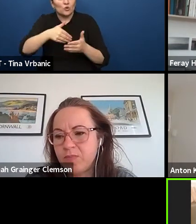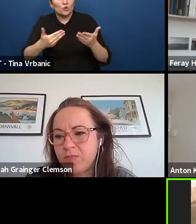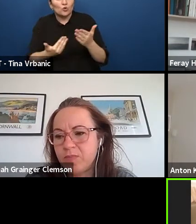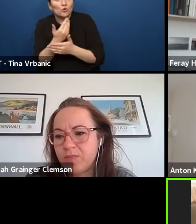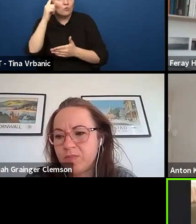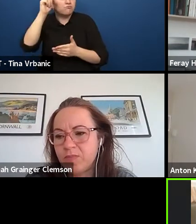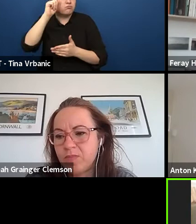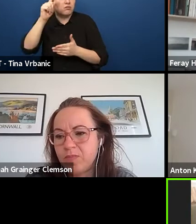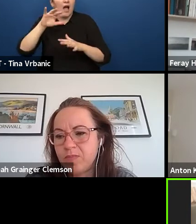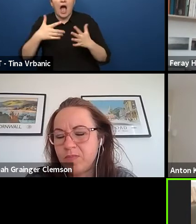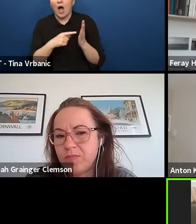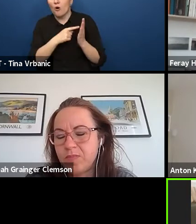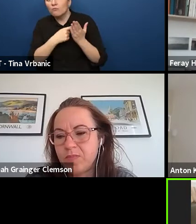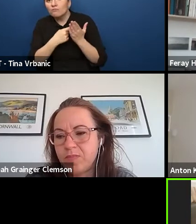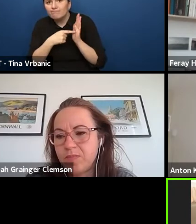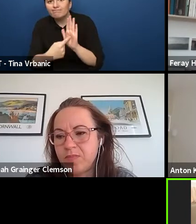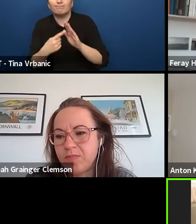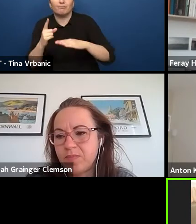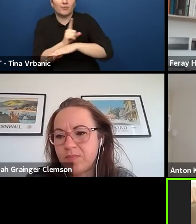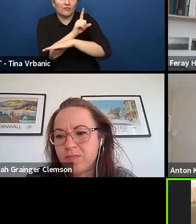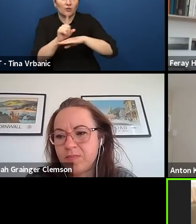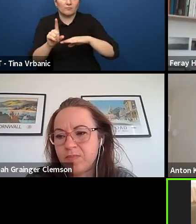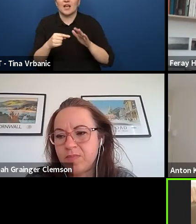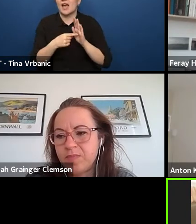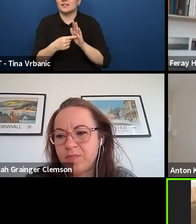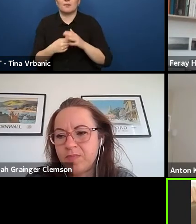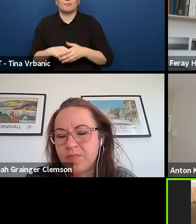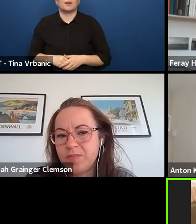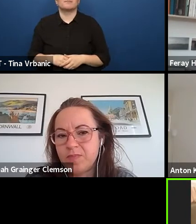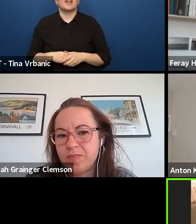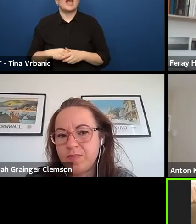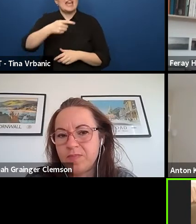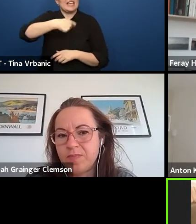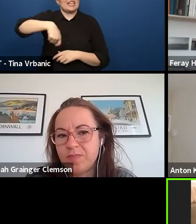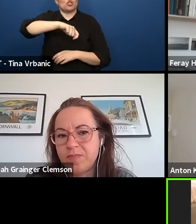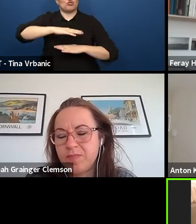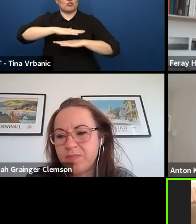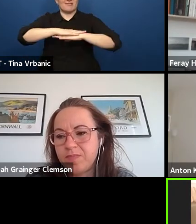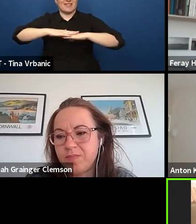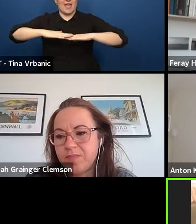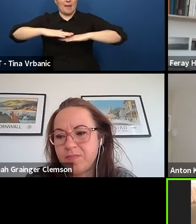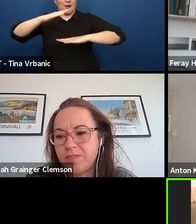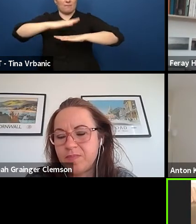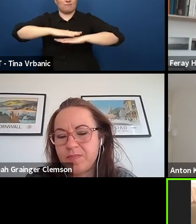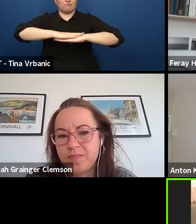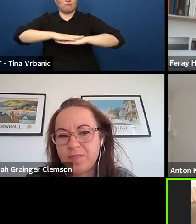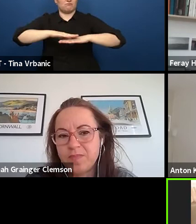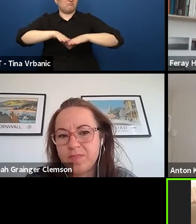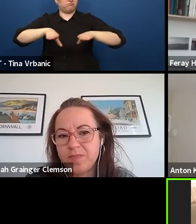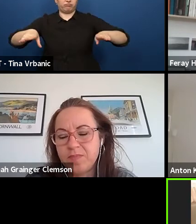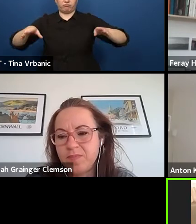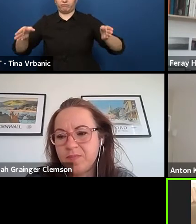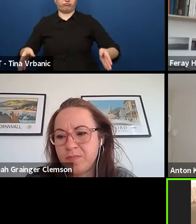We created a teen kitchen table. That is the format of the kitchen table format